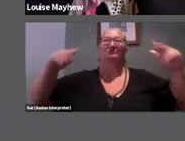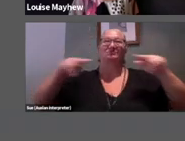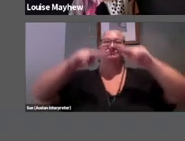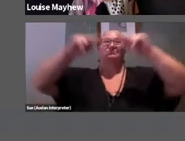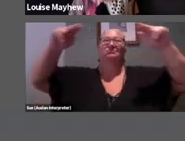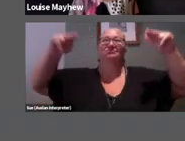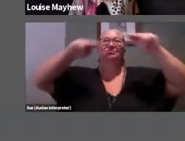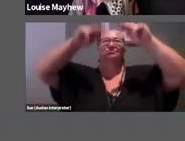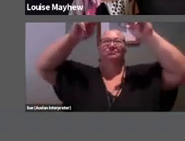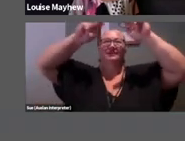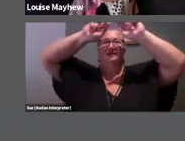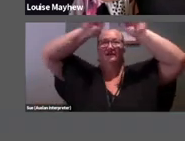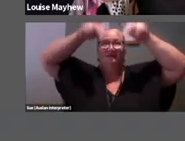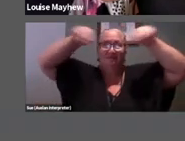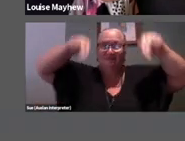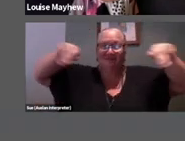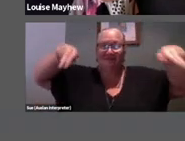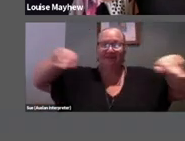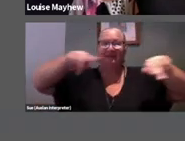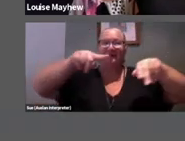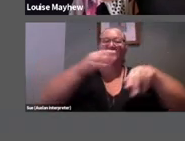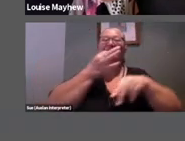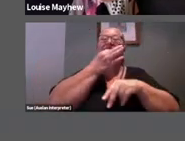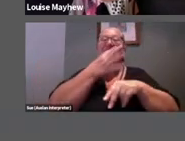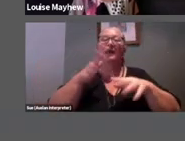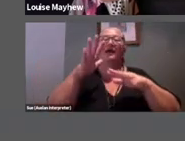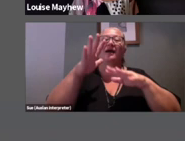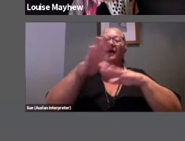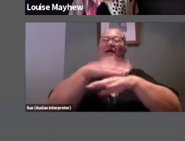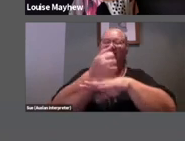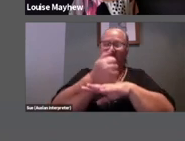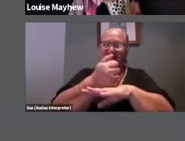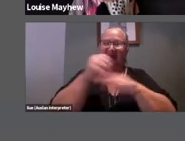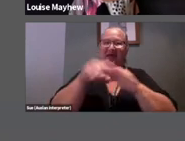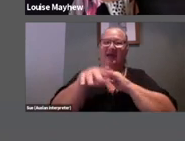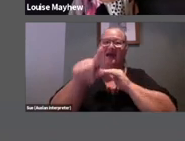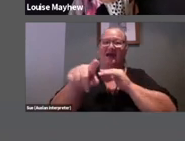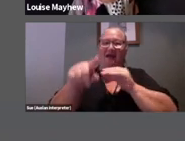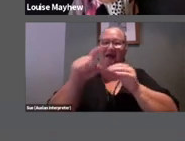installed in QAGOMA’s Gallery of Modern Art, and like so many of the works